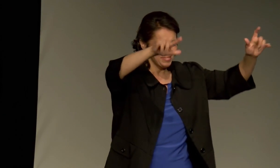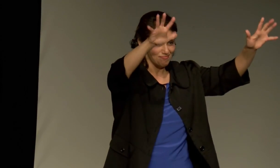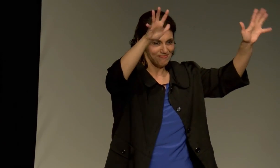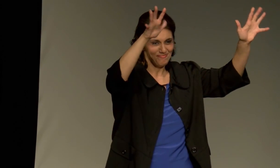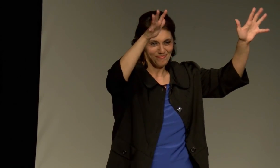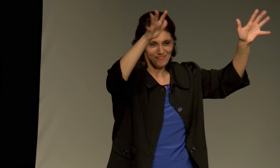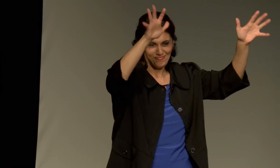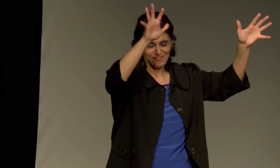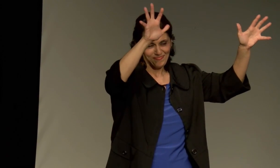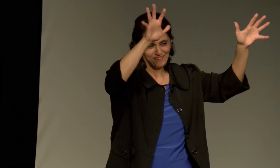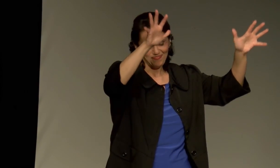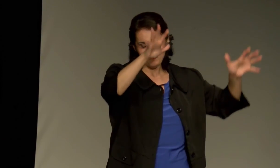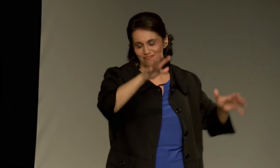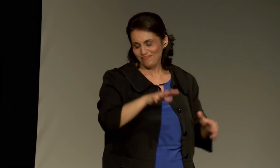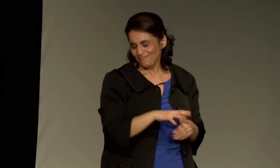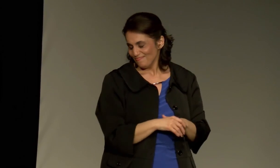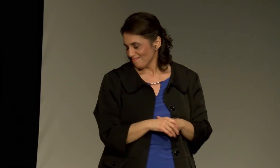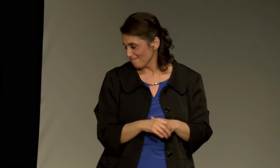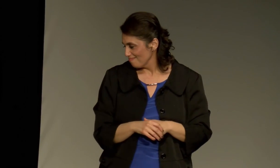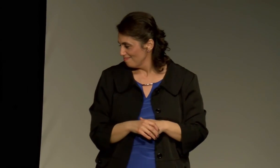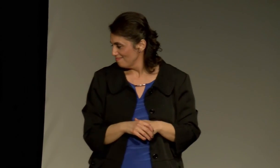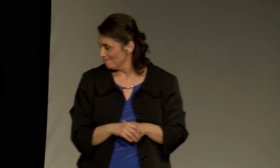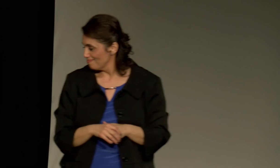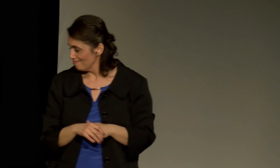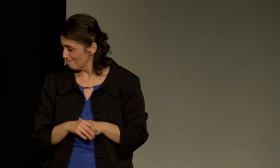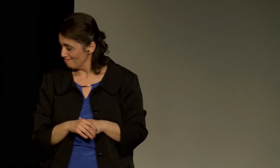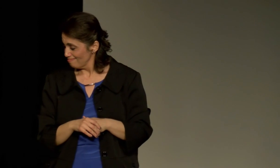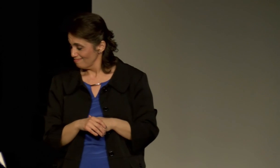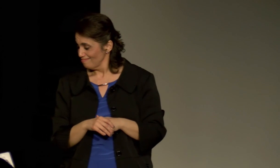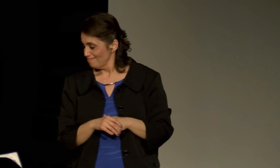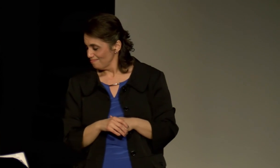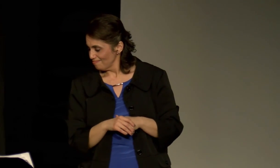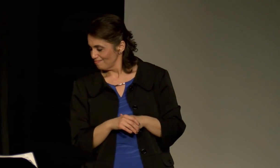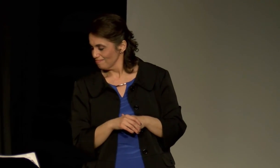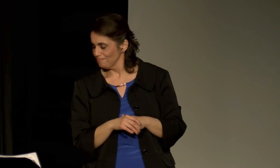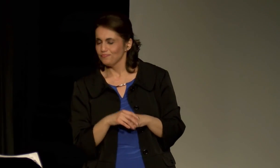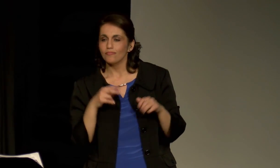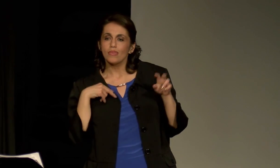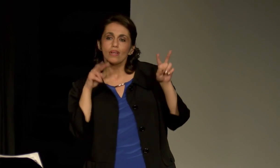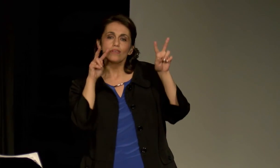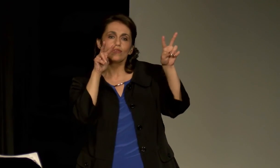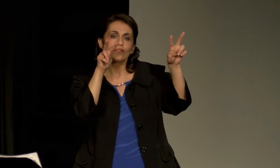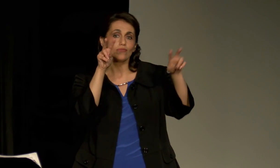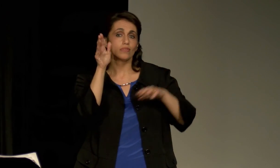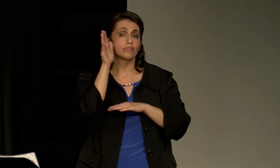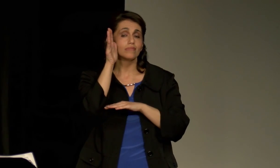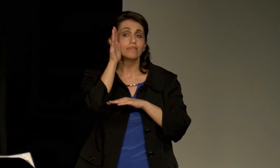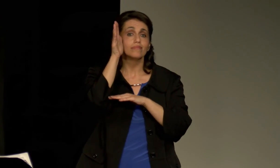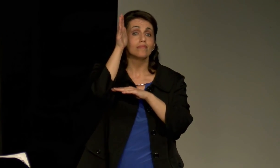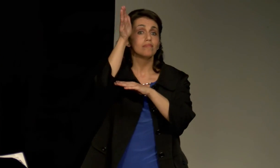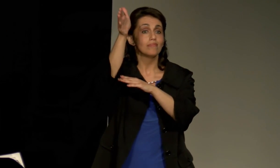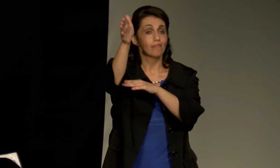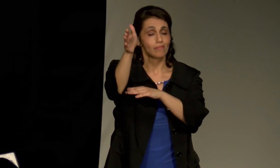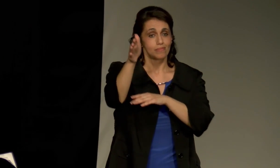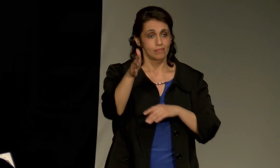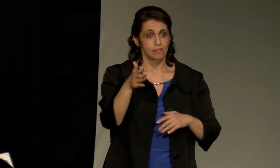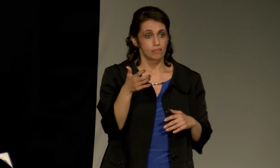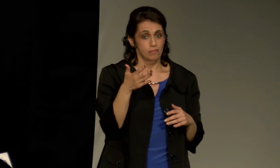That's why you're all here tonight to celebrate with me.